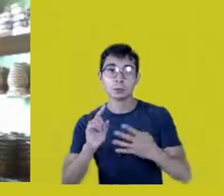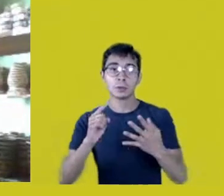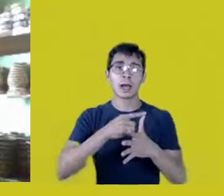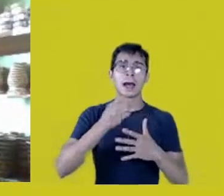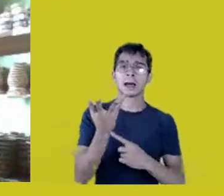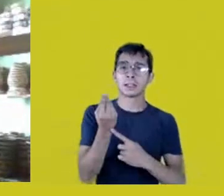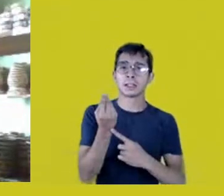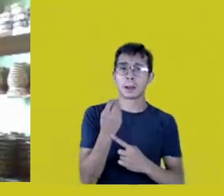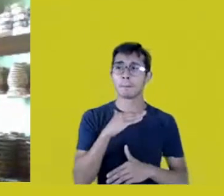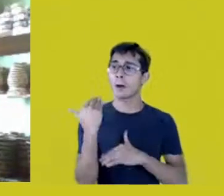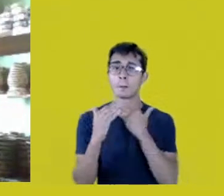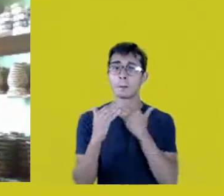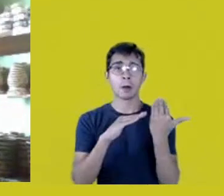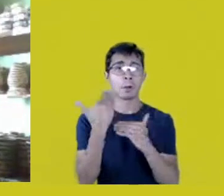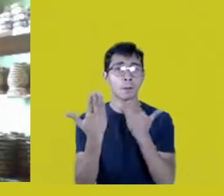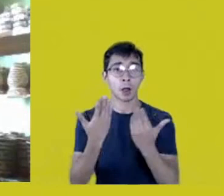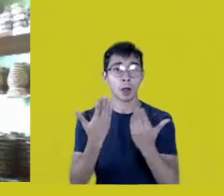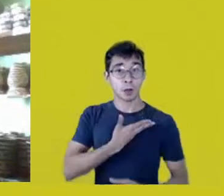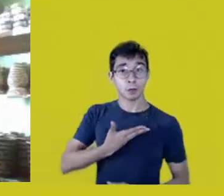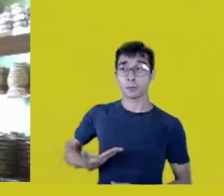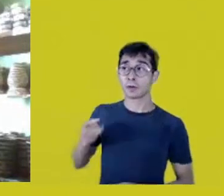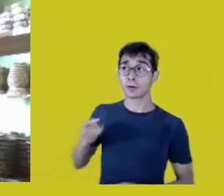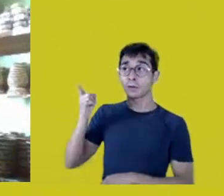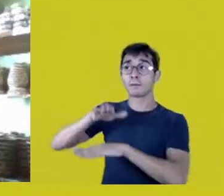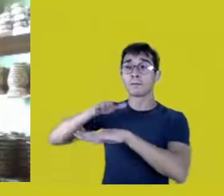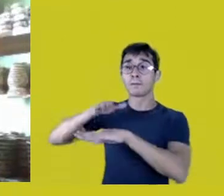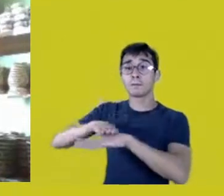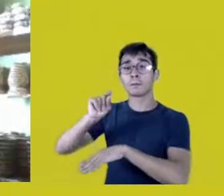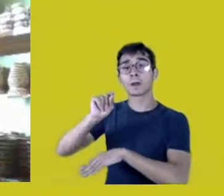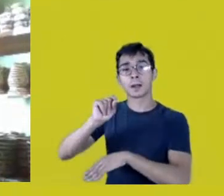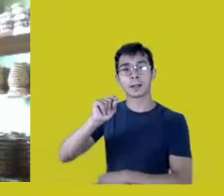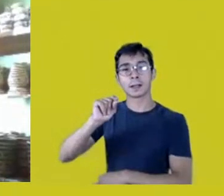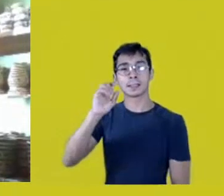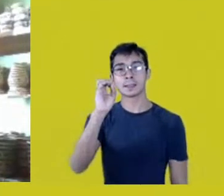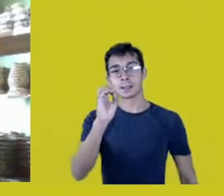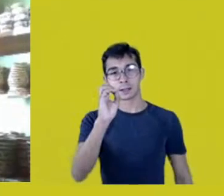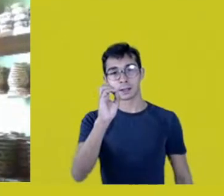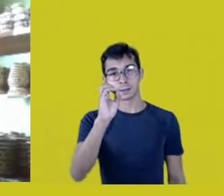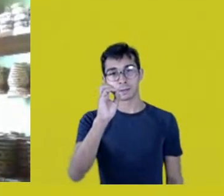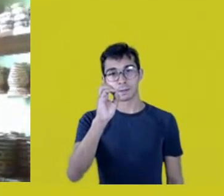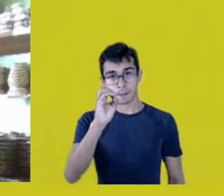What’s the government doing? Nothing. What about the fires? Nothing either.